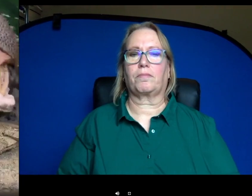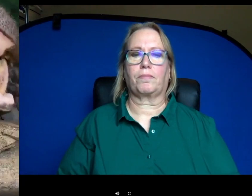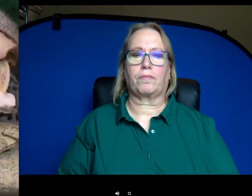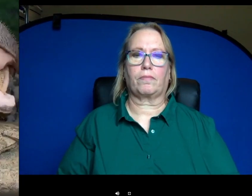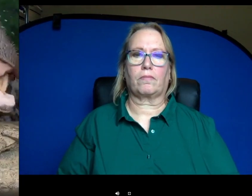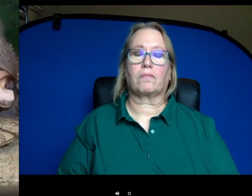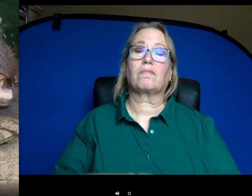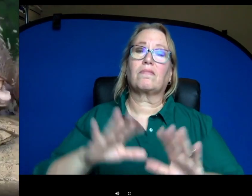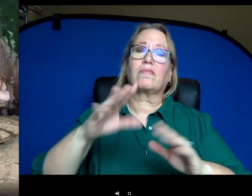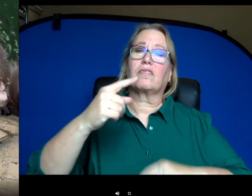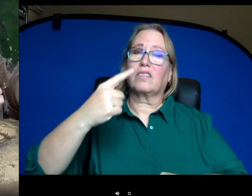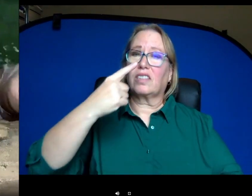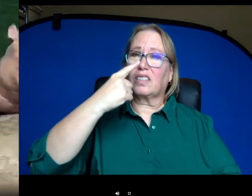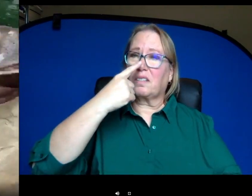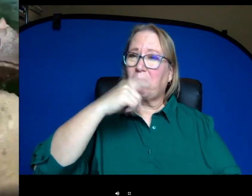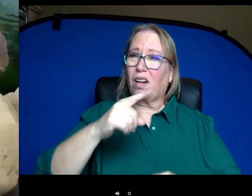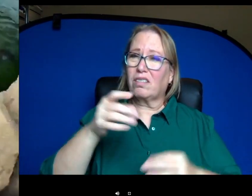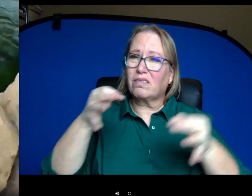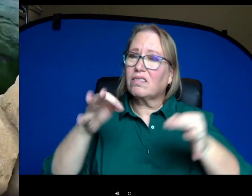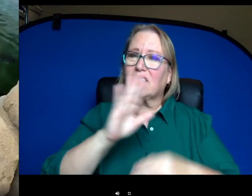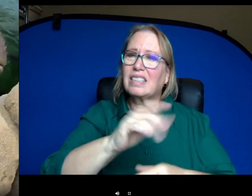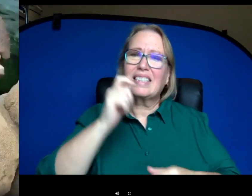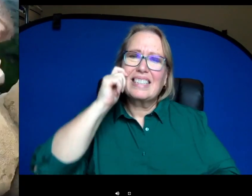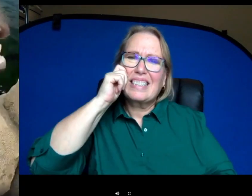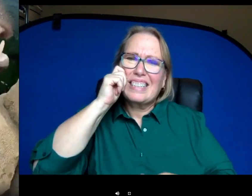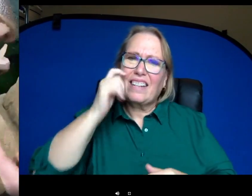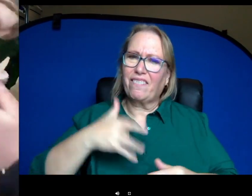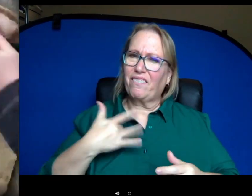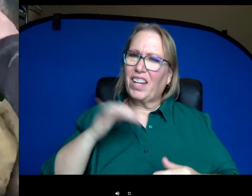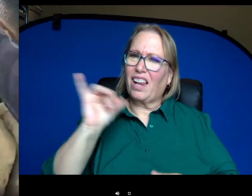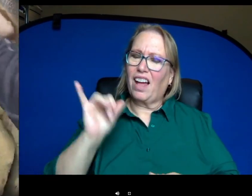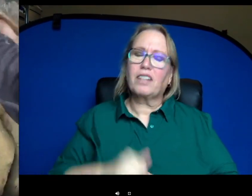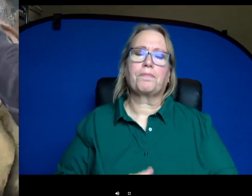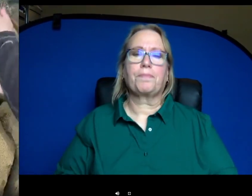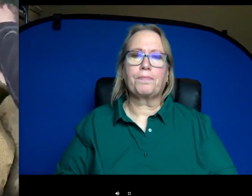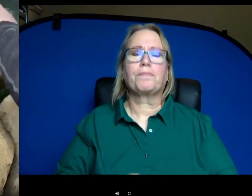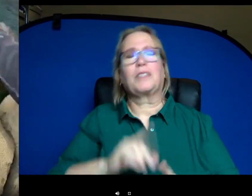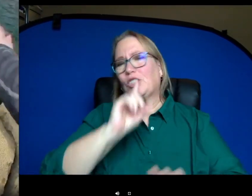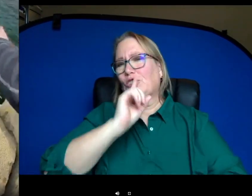as to what their skin feels like? Yes, so you can see this right here